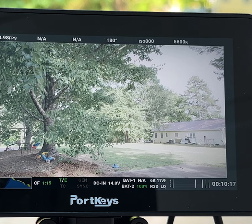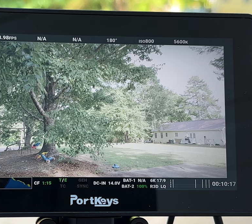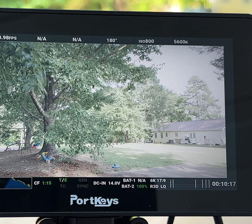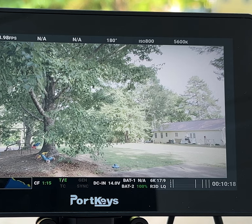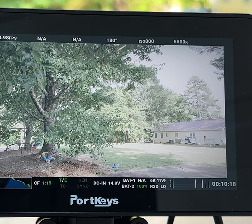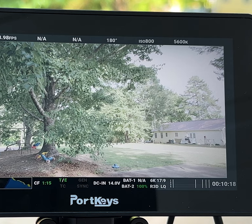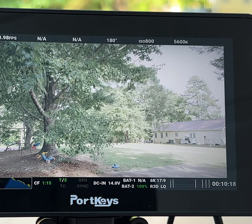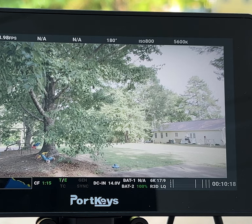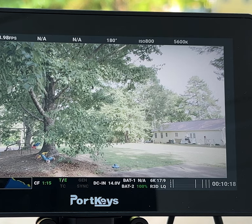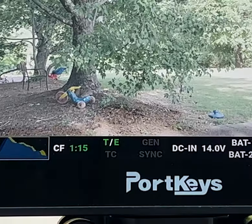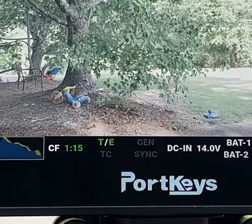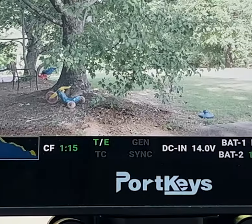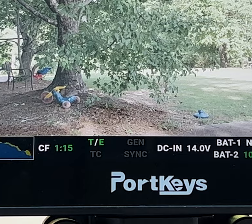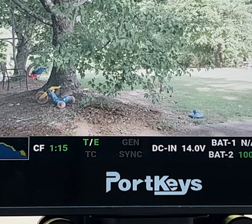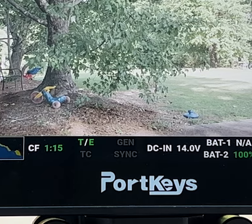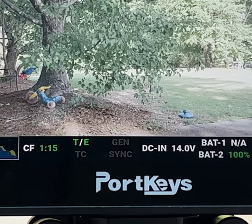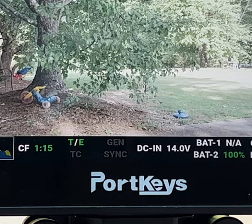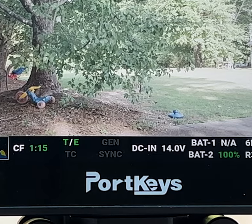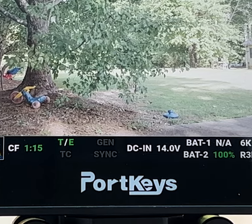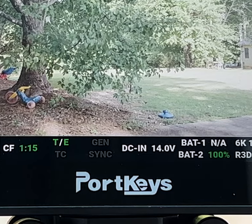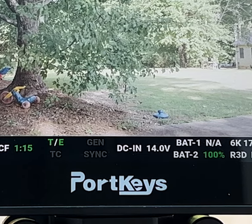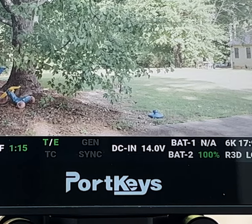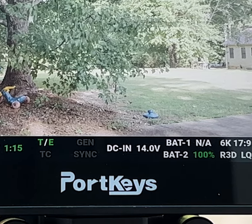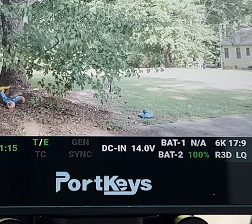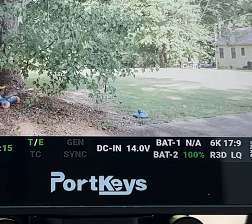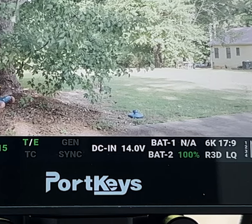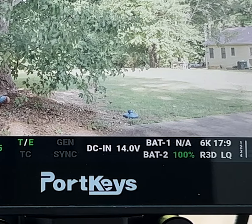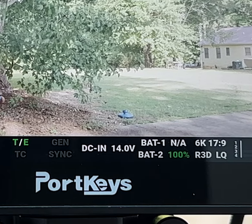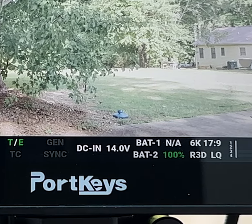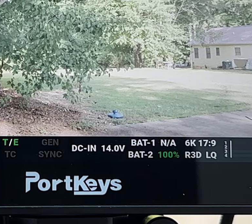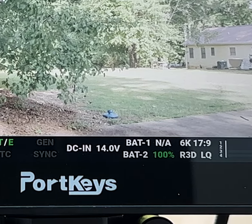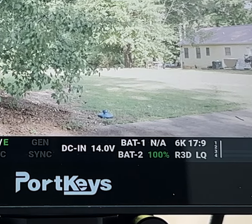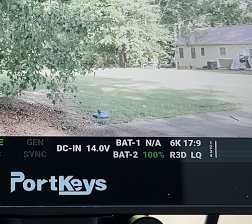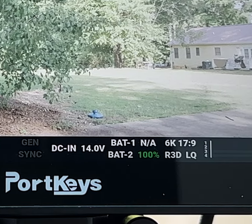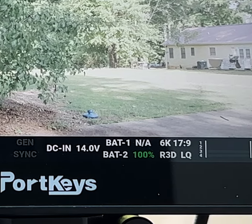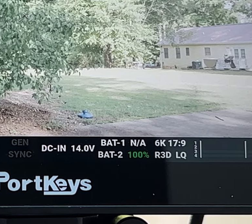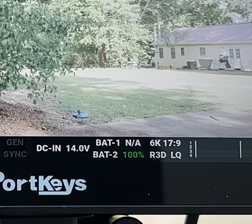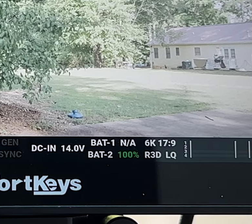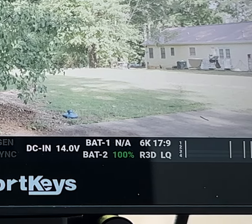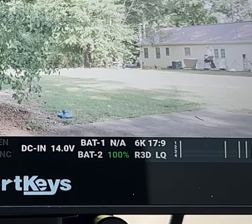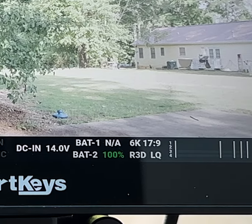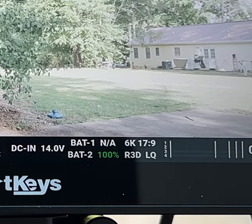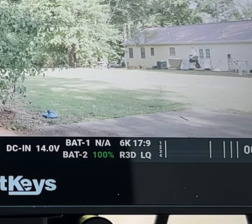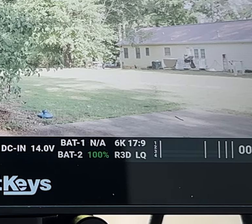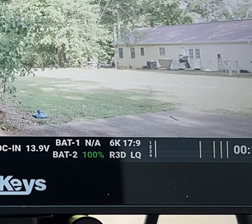you will see instantly I have that information that I really really want on my RED Komodo bam so